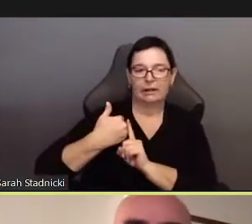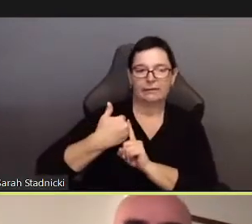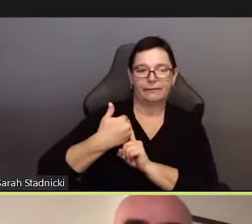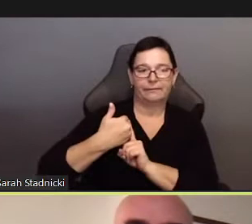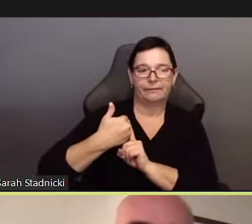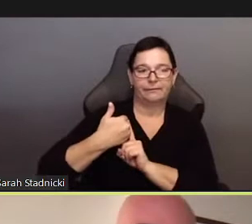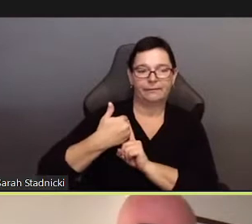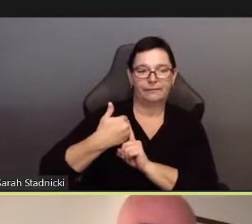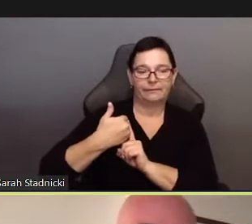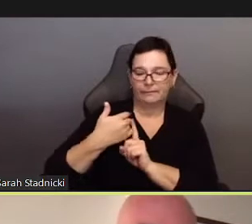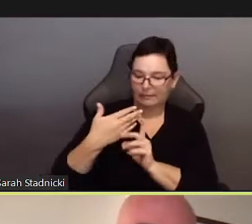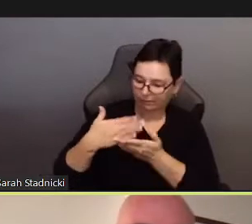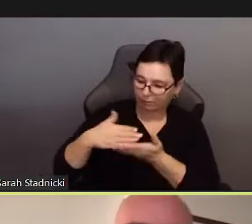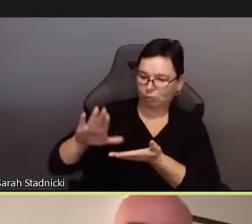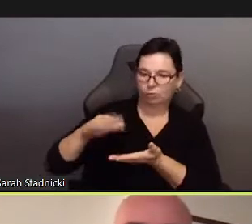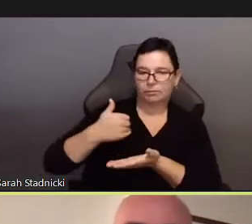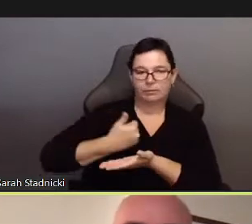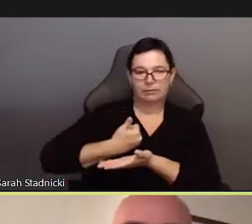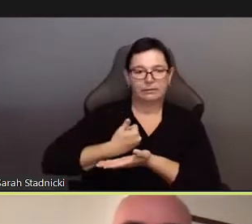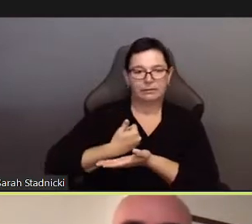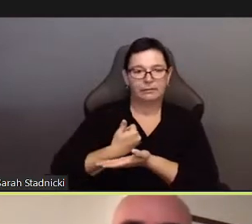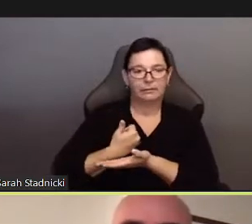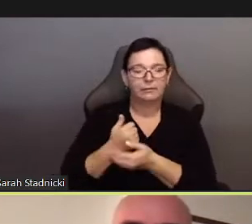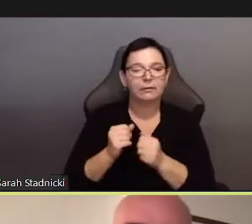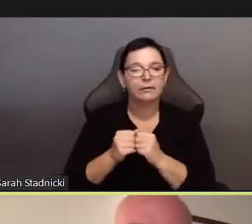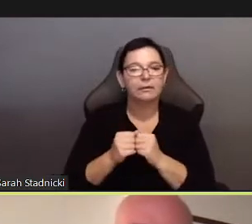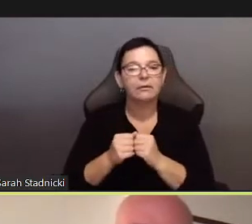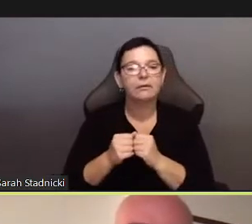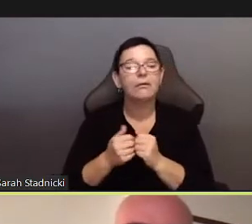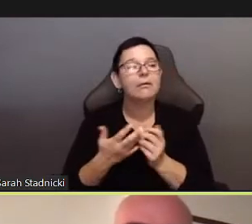Philips is not only speaking abotu being excluded,